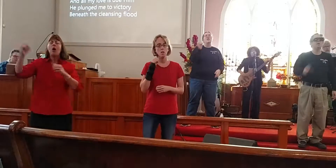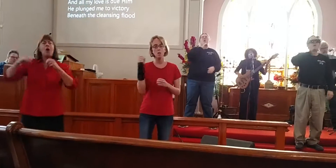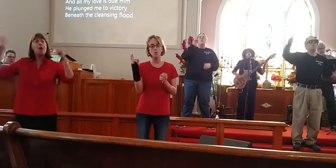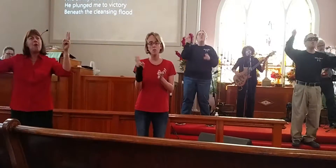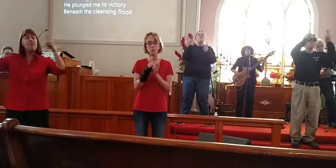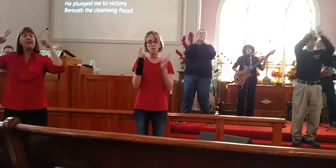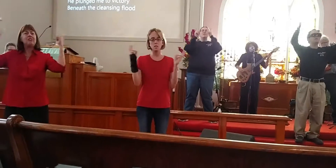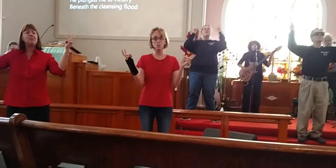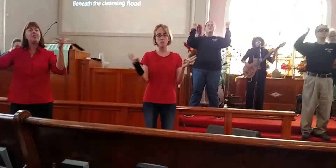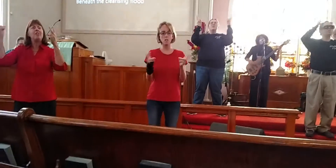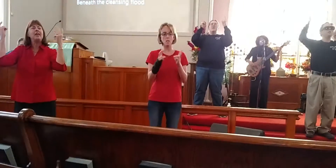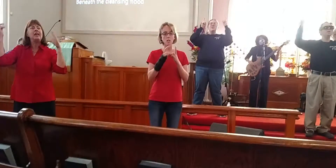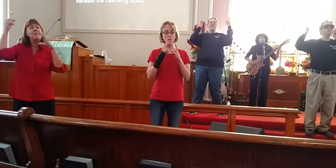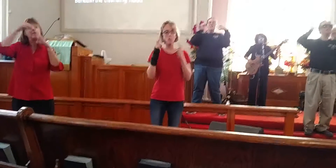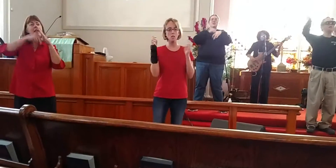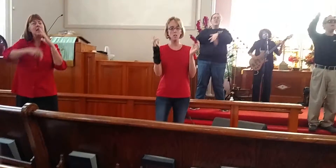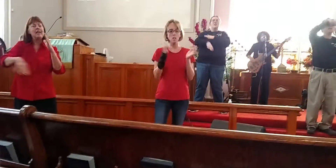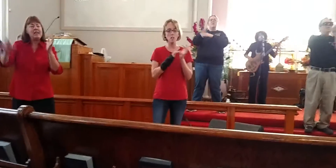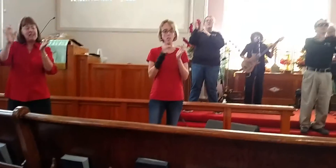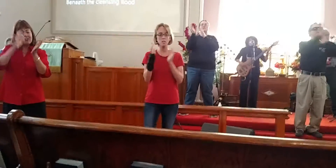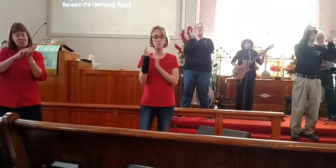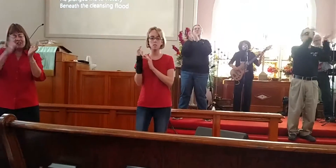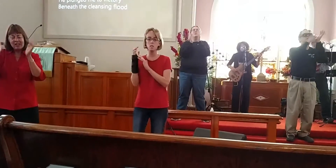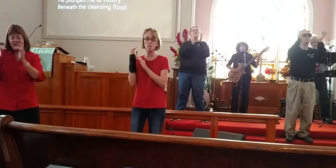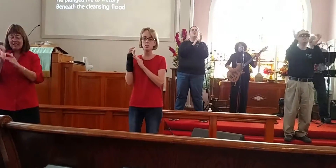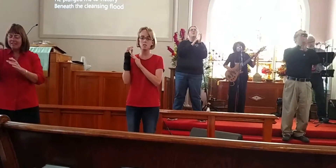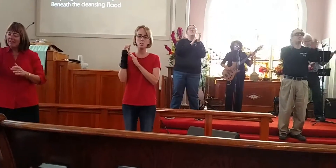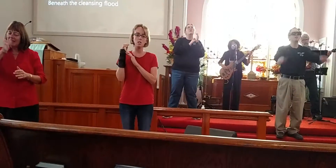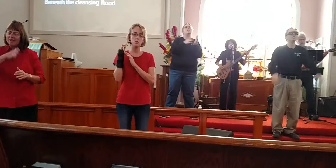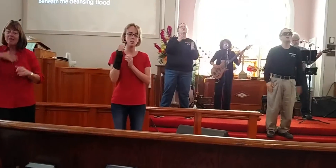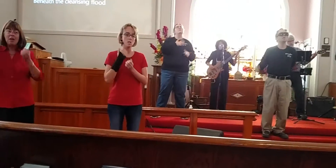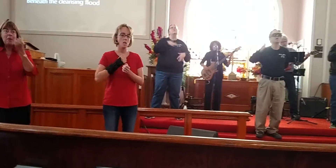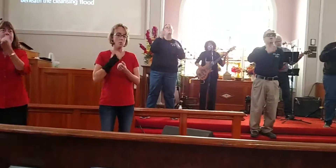O victory in Jesus